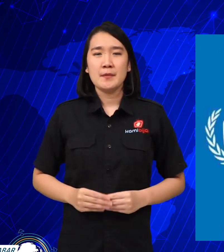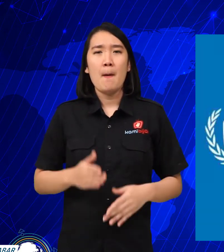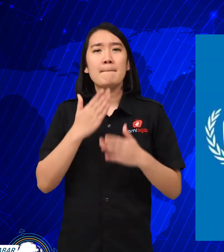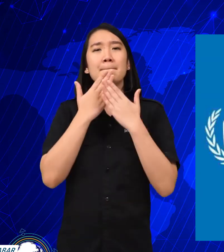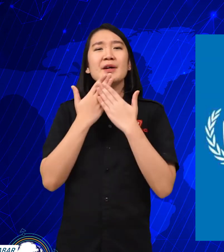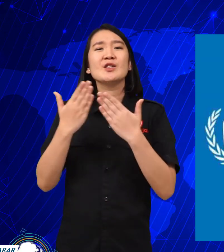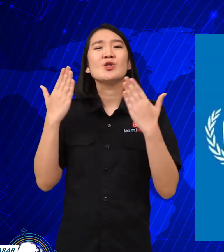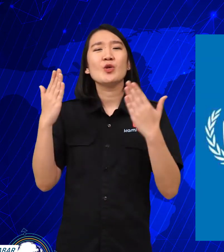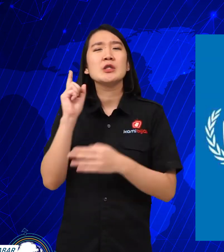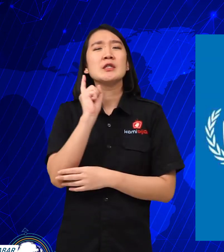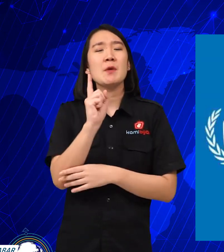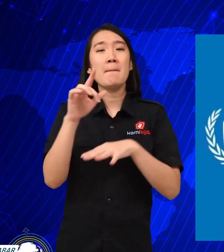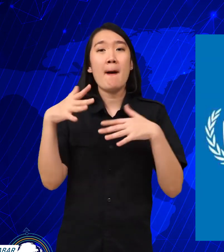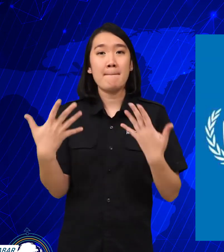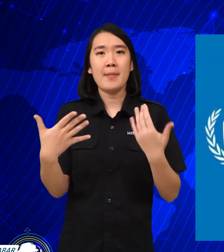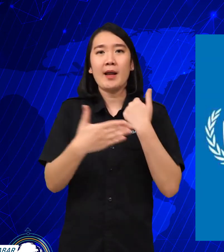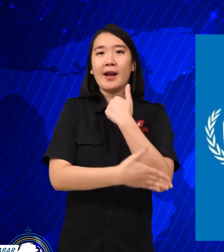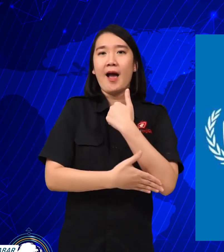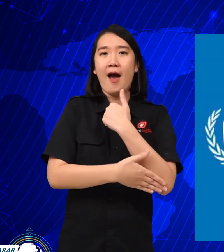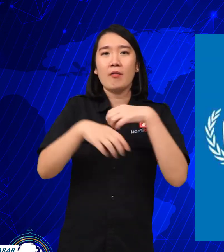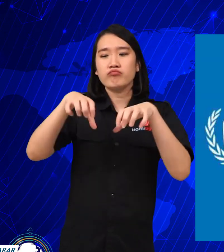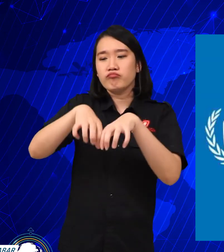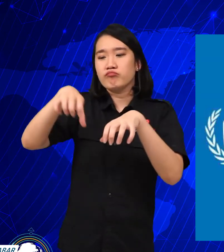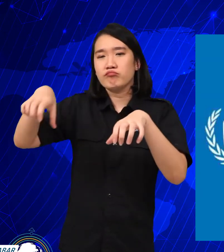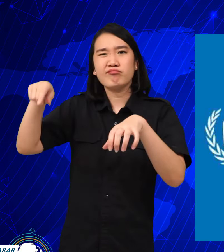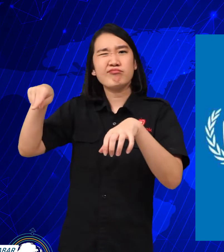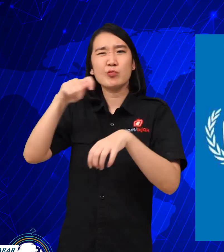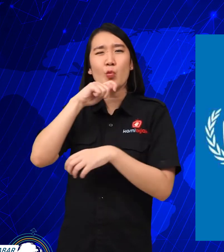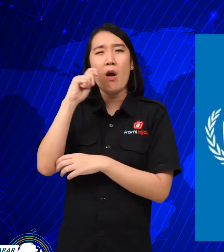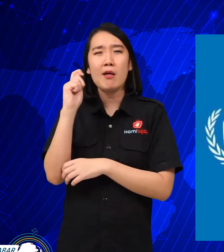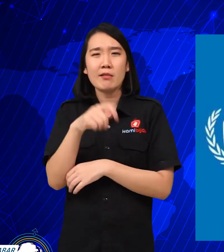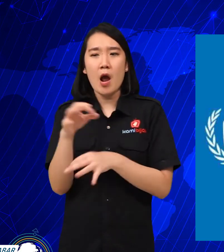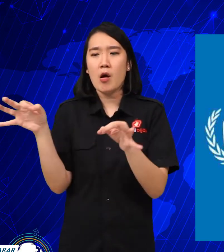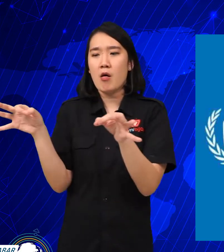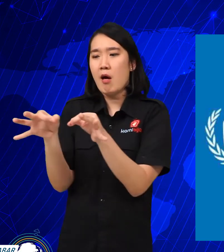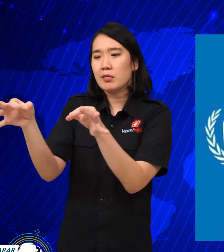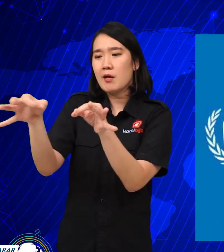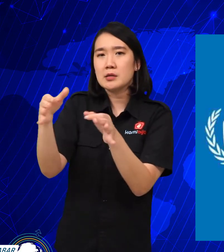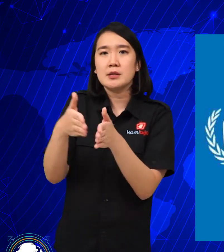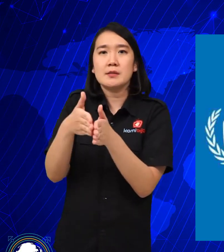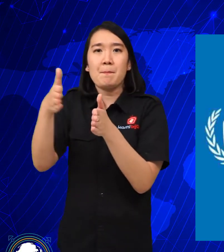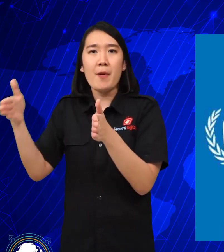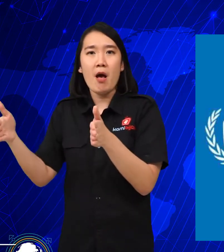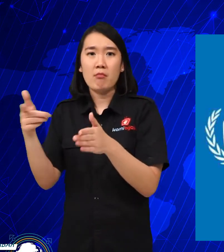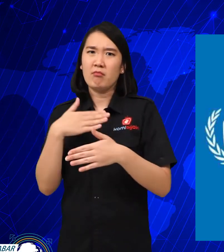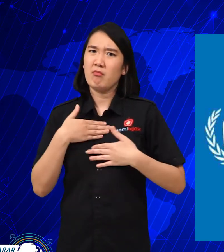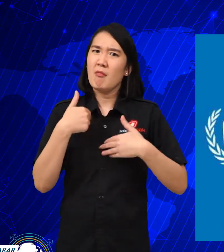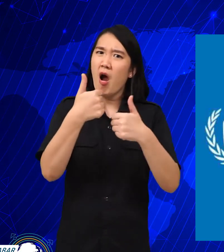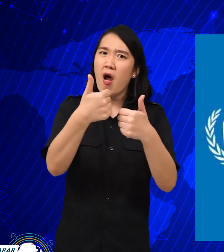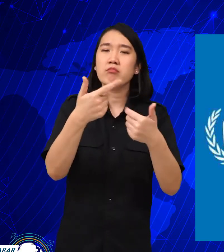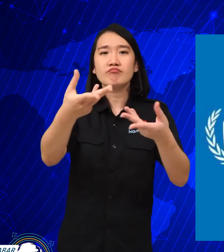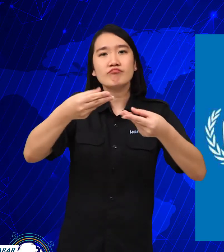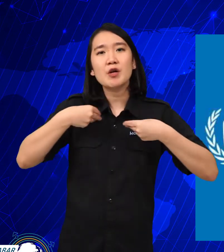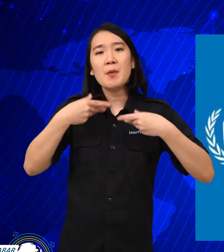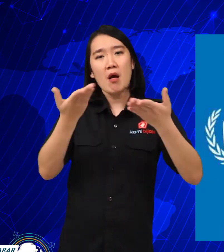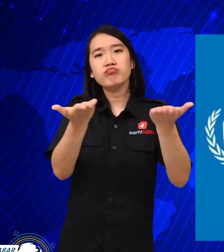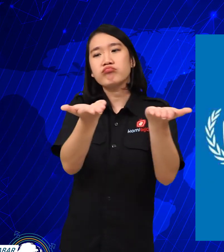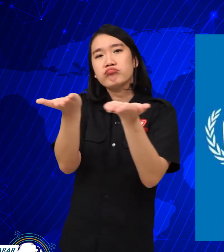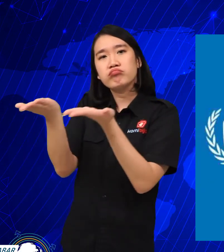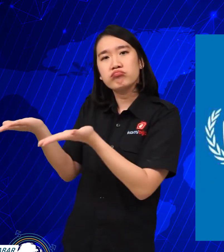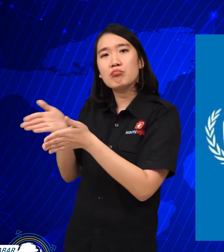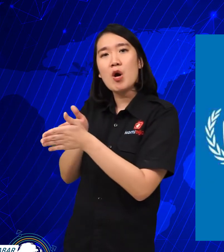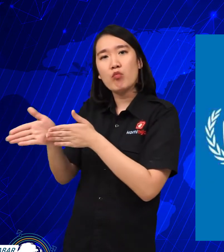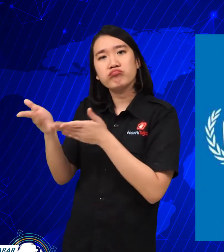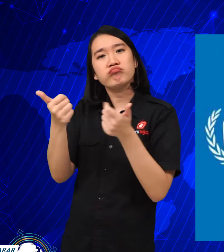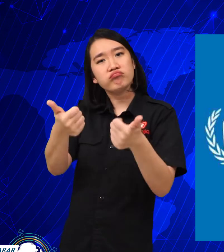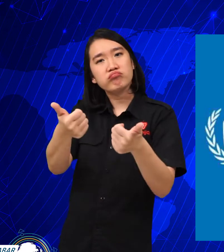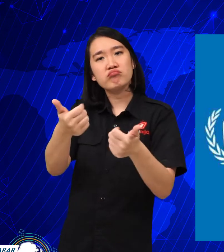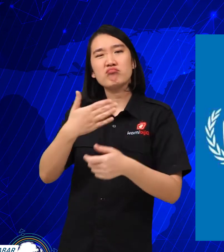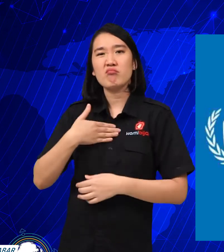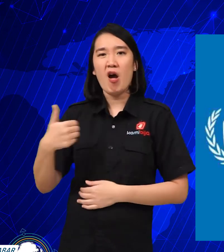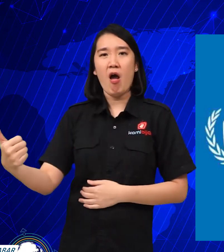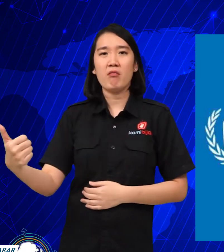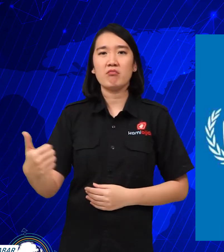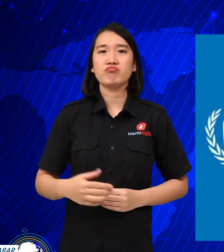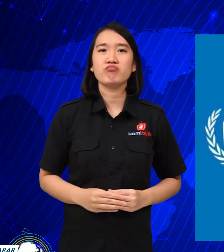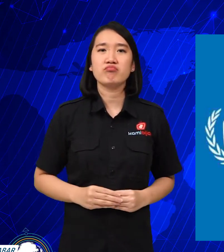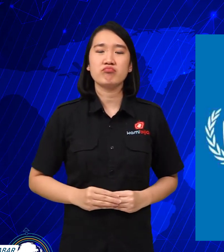UNHCR is grateful that neighboring Ukraine is very kind, willing to open up to receive refugees.